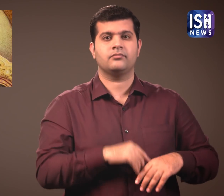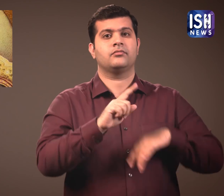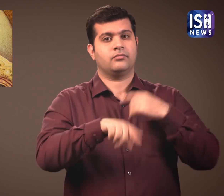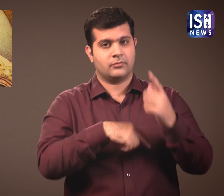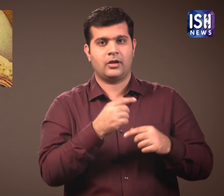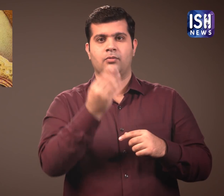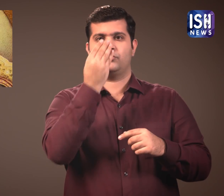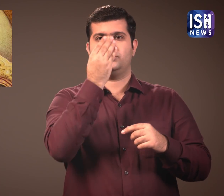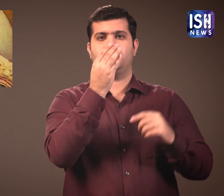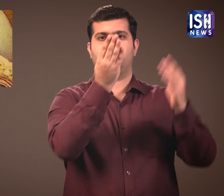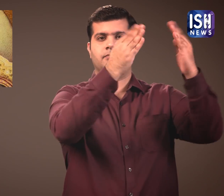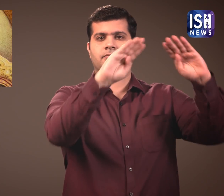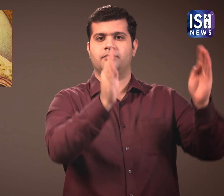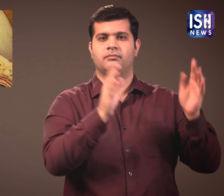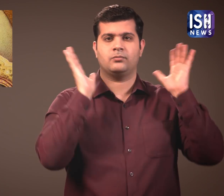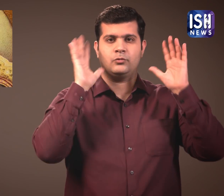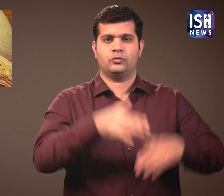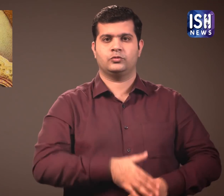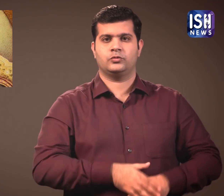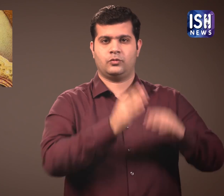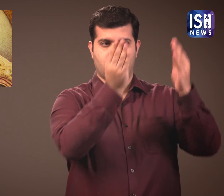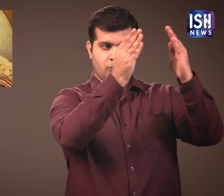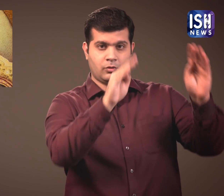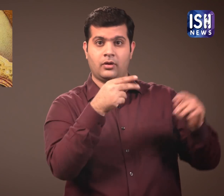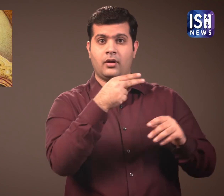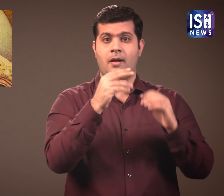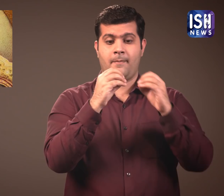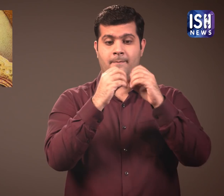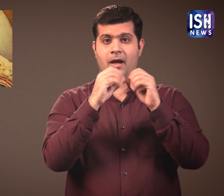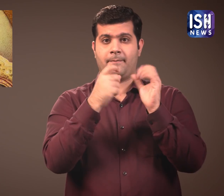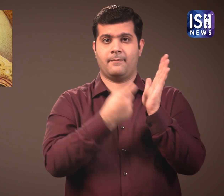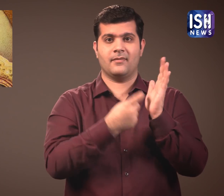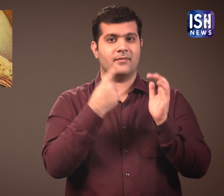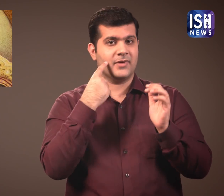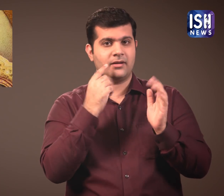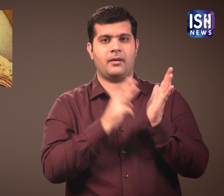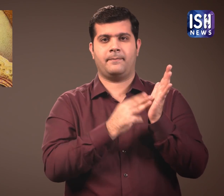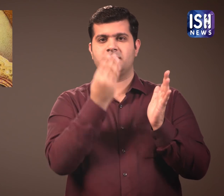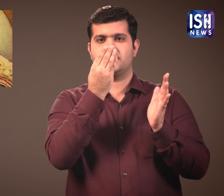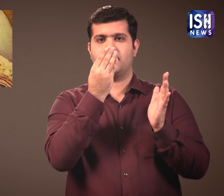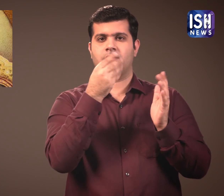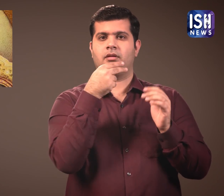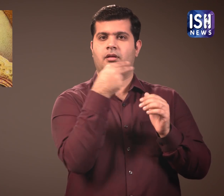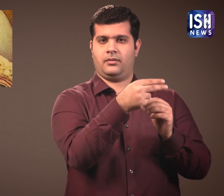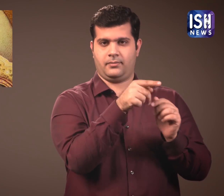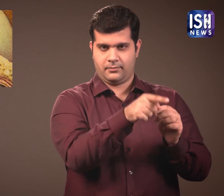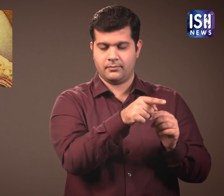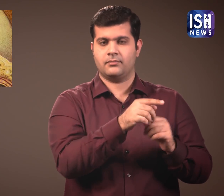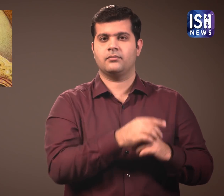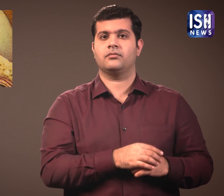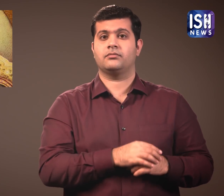He then built the Babri Masjid in its place.